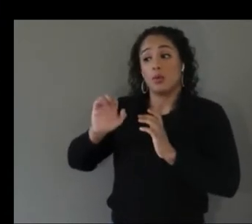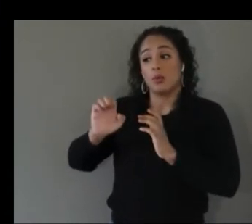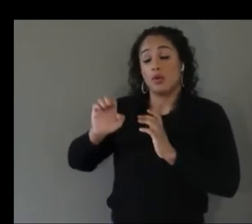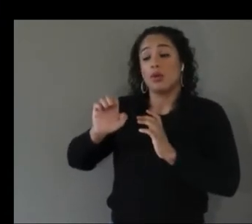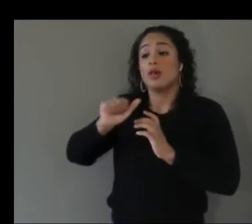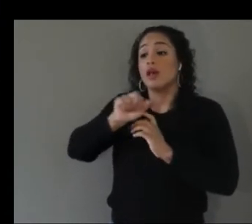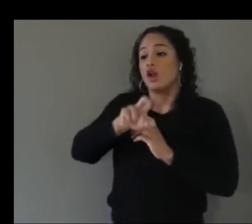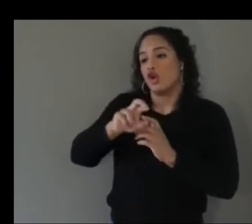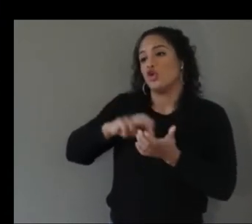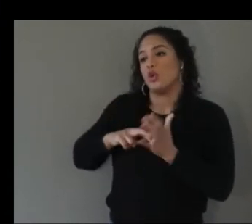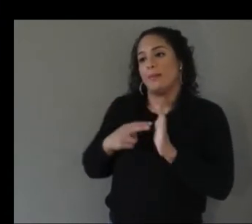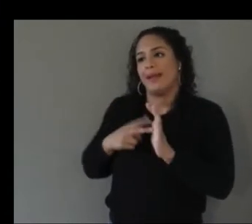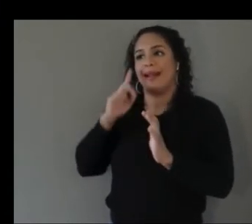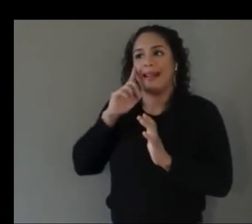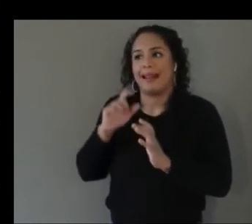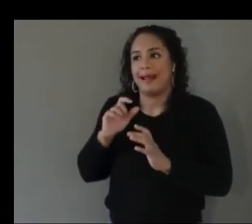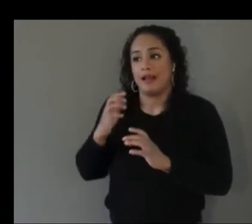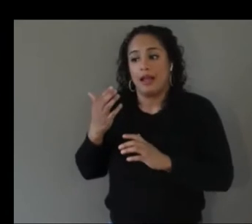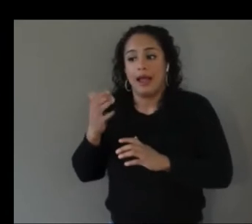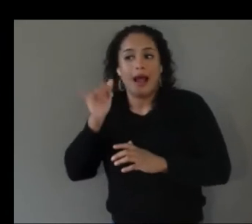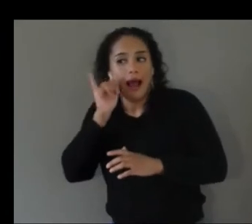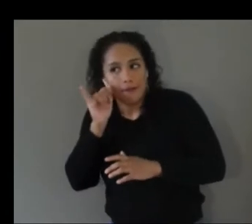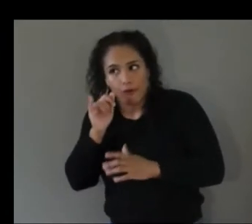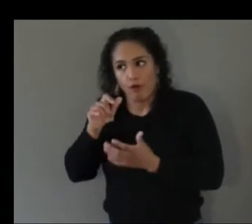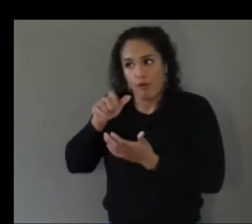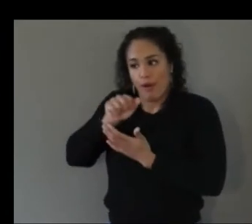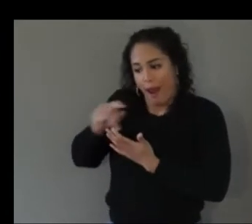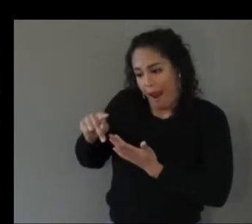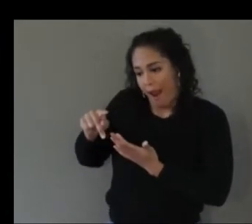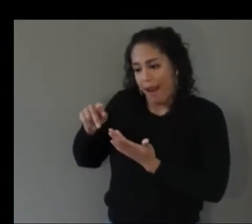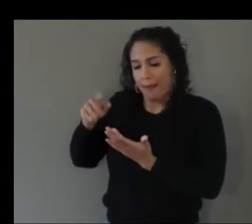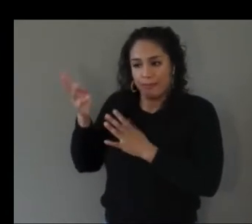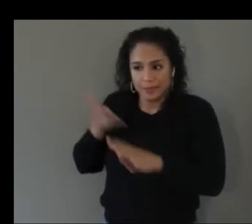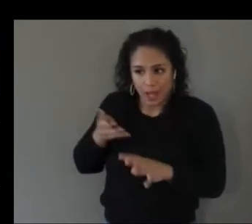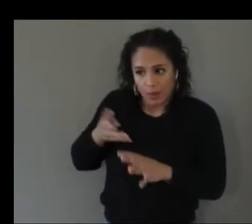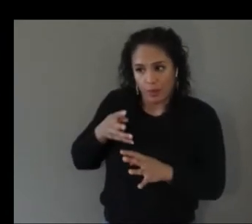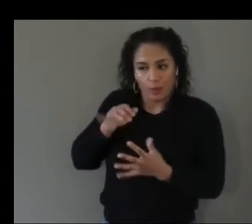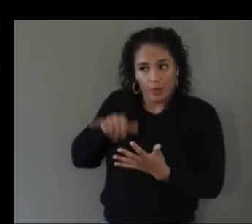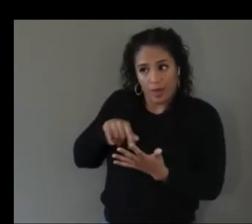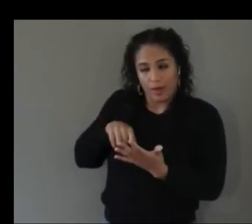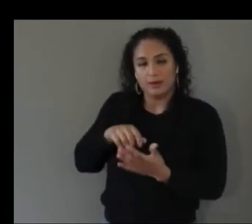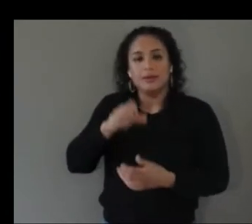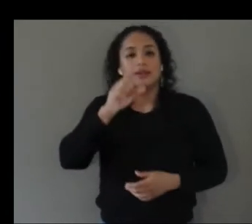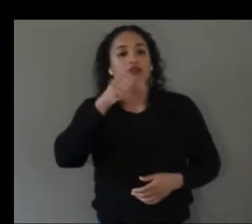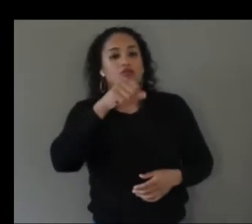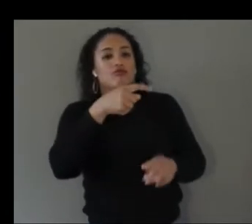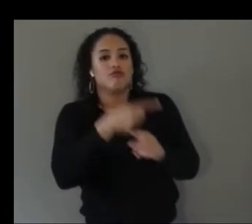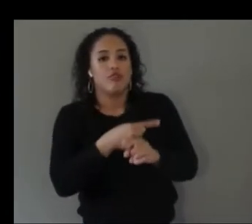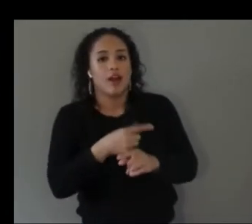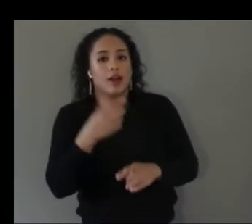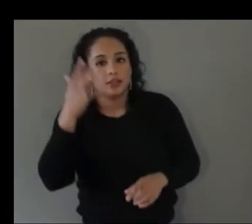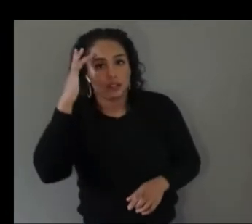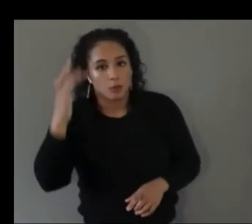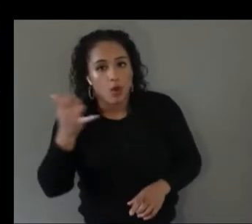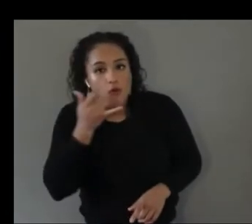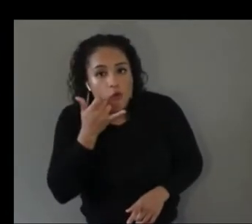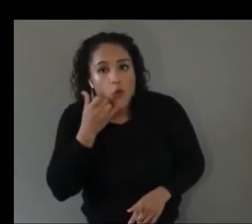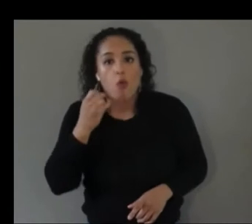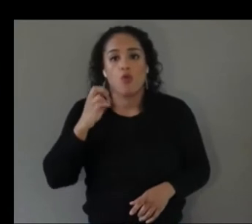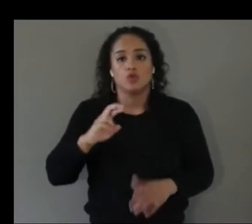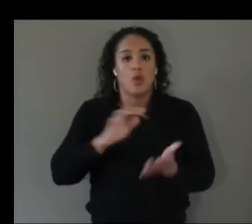devices like the iphone exactly smartphones or ipads would work right right um okay